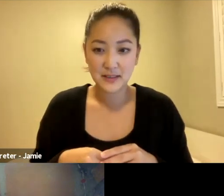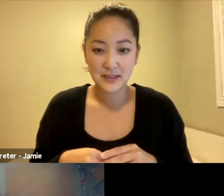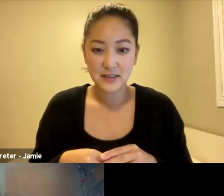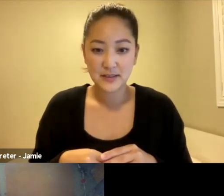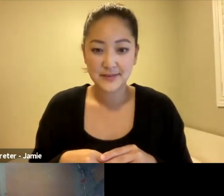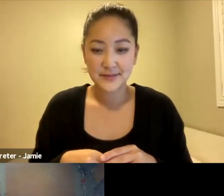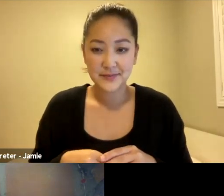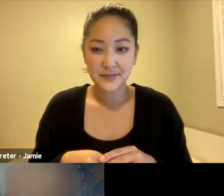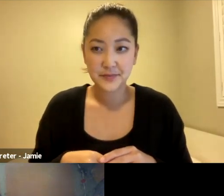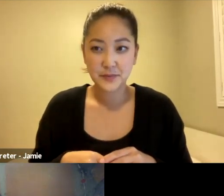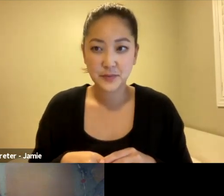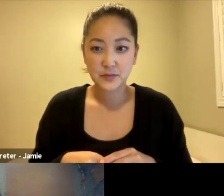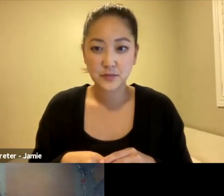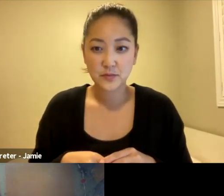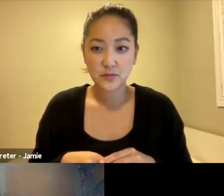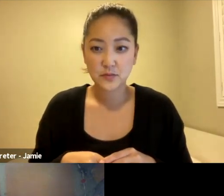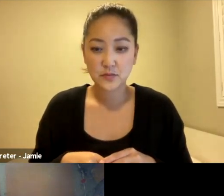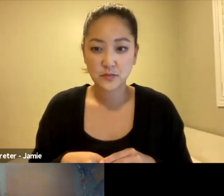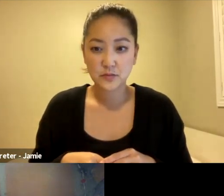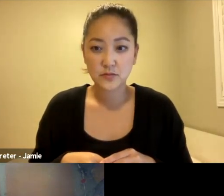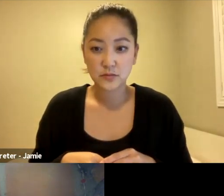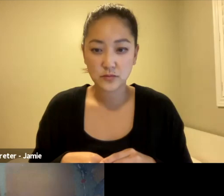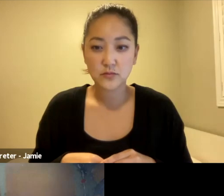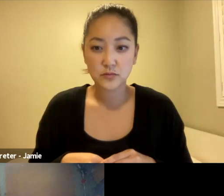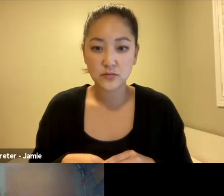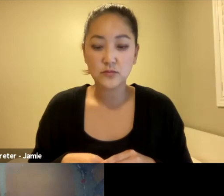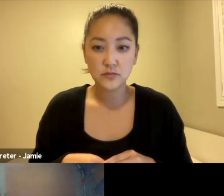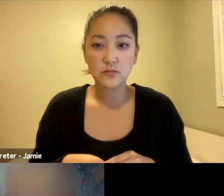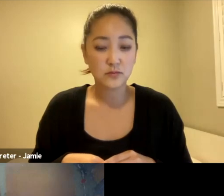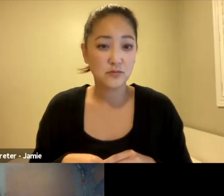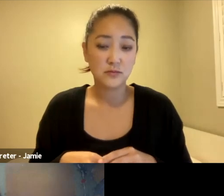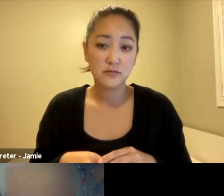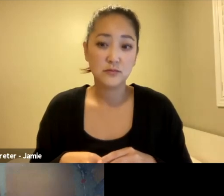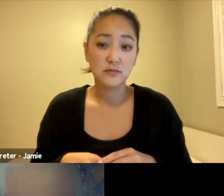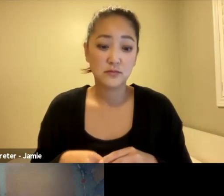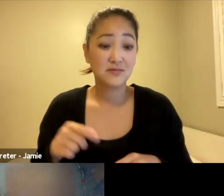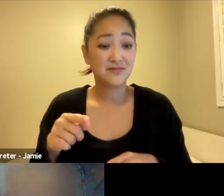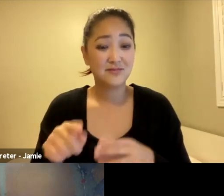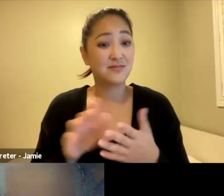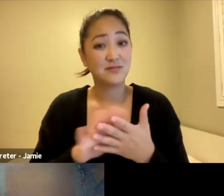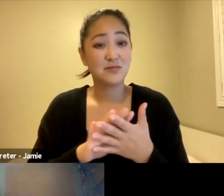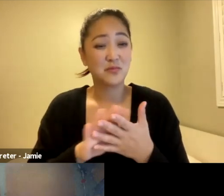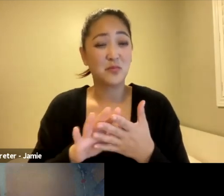it... took... years and years, not because we wanted to be like that, but because